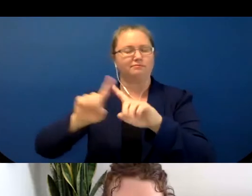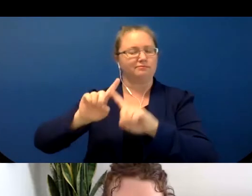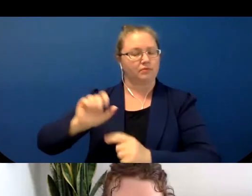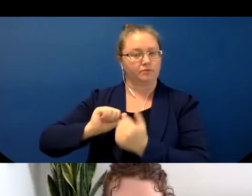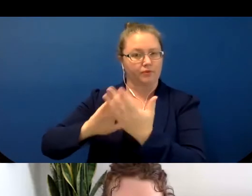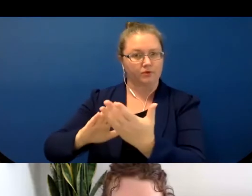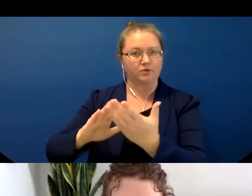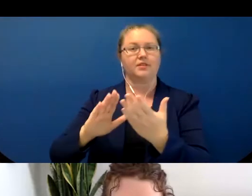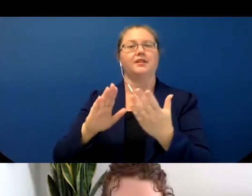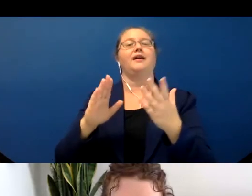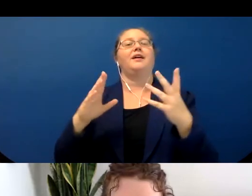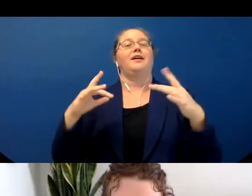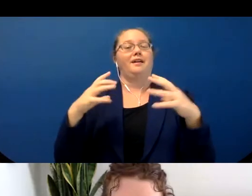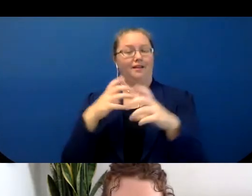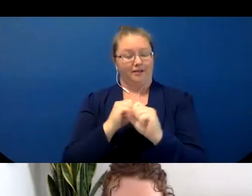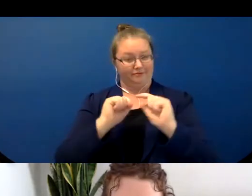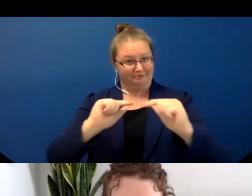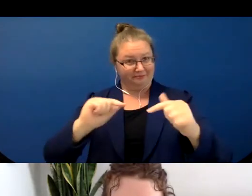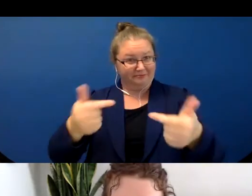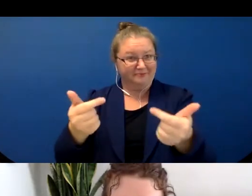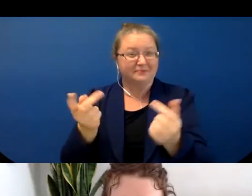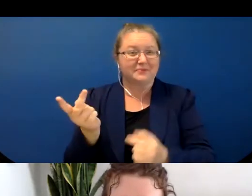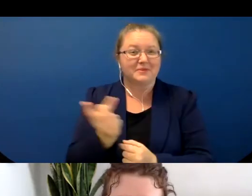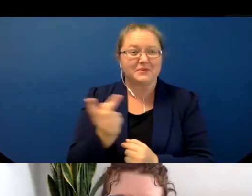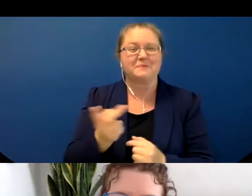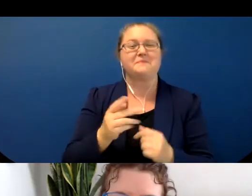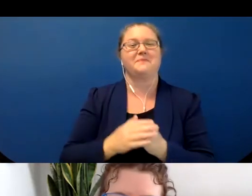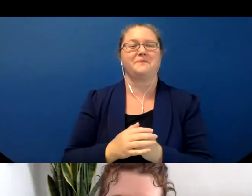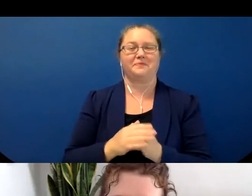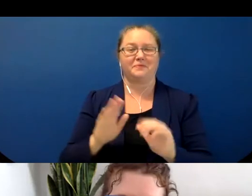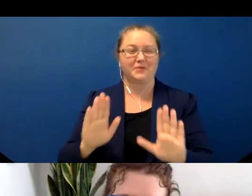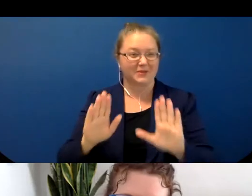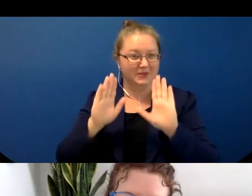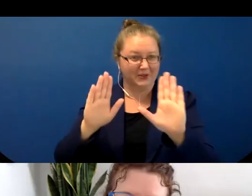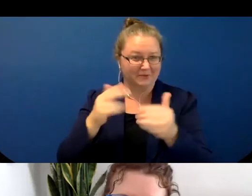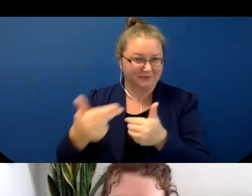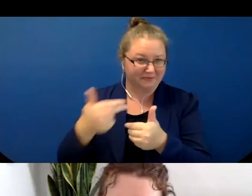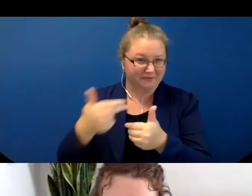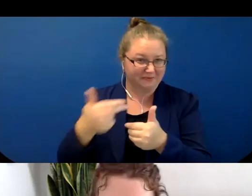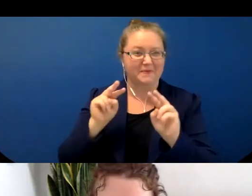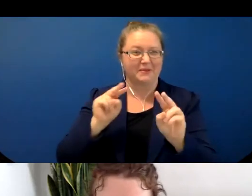turn it over to them. It's great to have you and I look forward to your talk